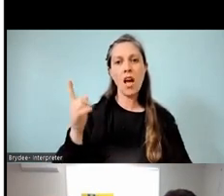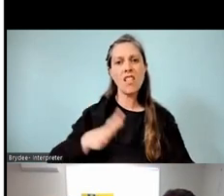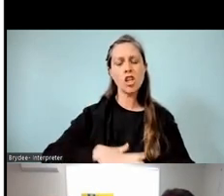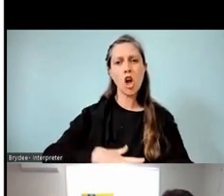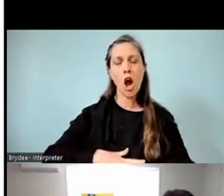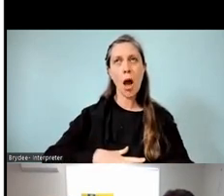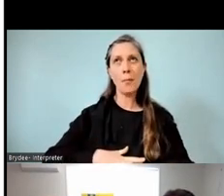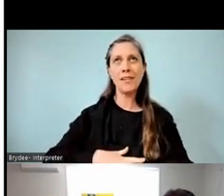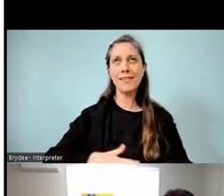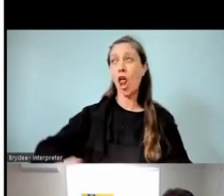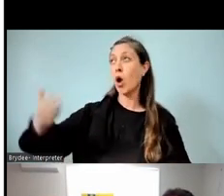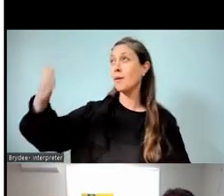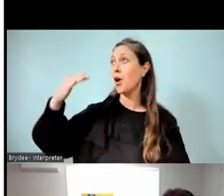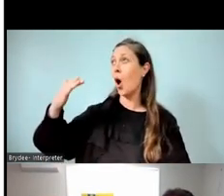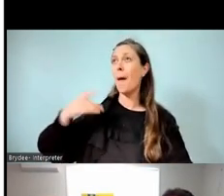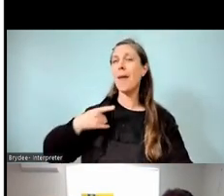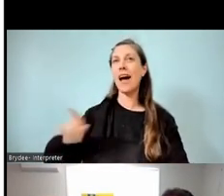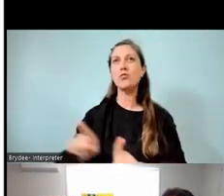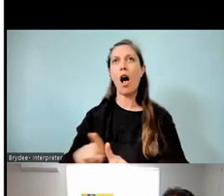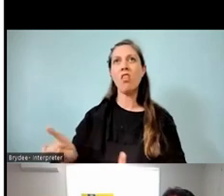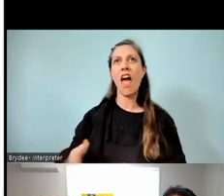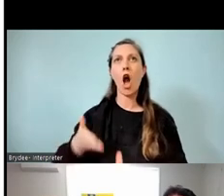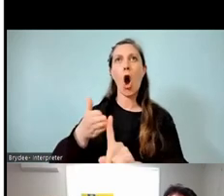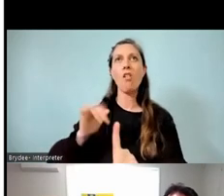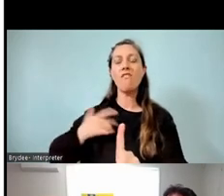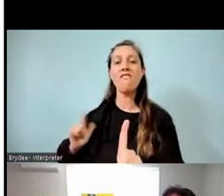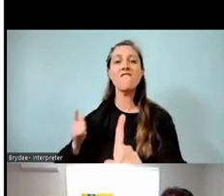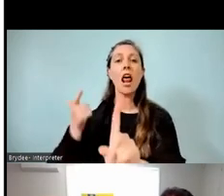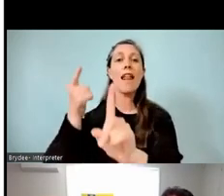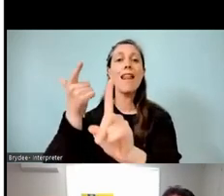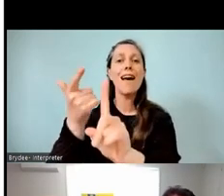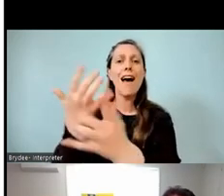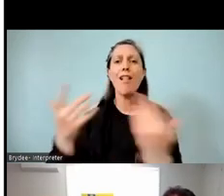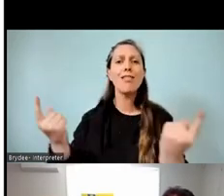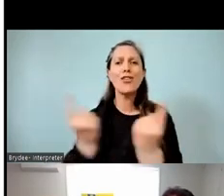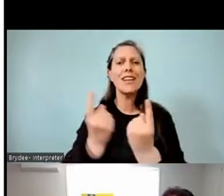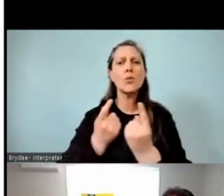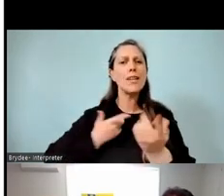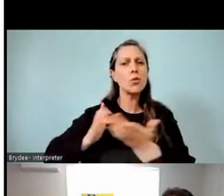or a long way away because obviously we had a few other things to sort out before we organised our rumaki.